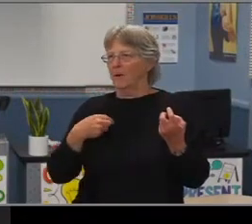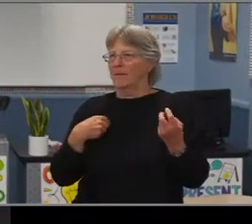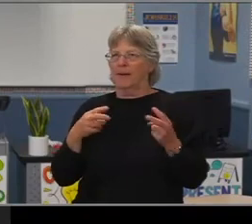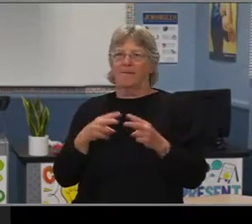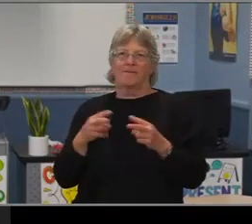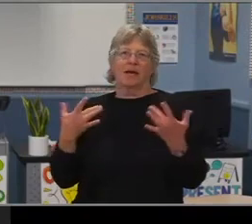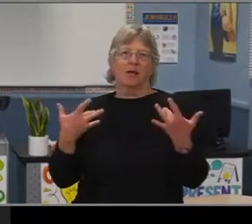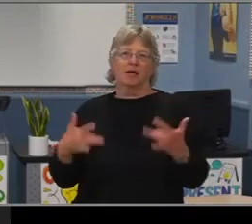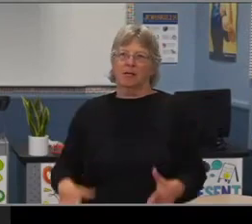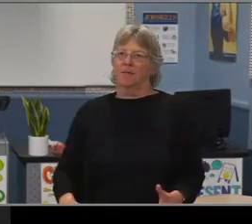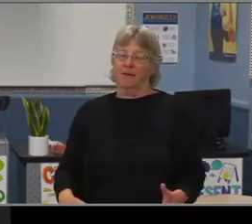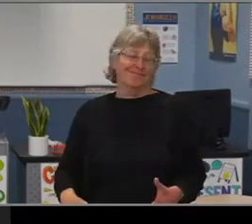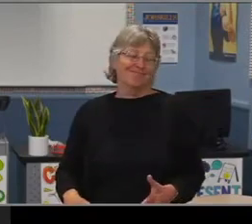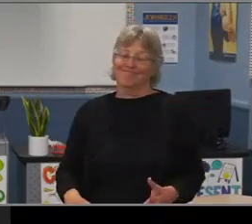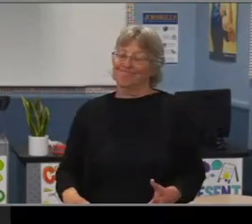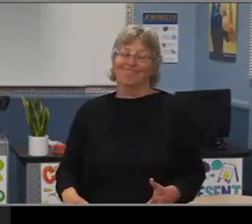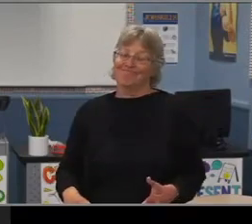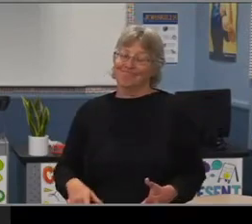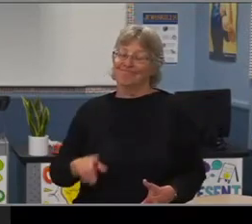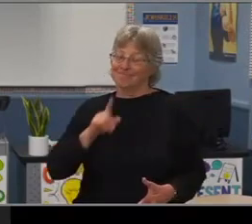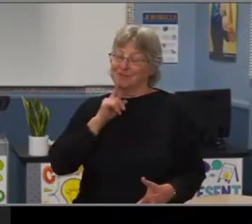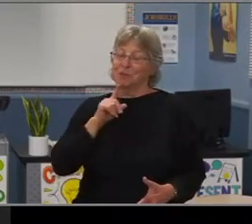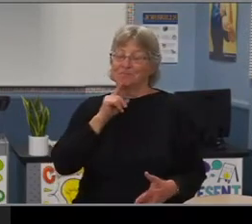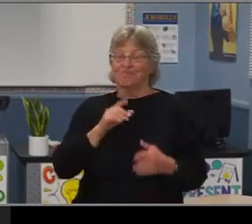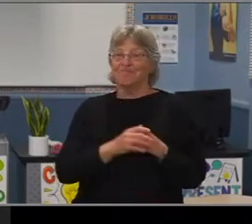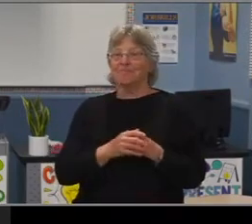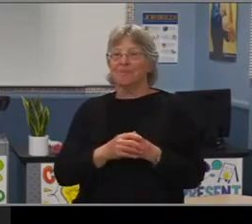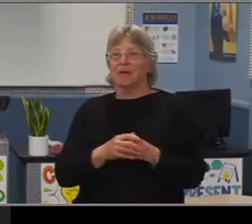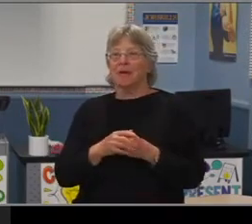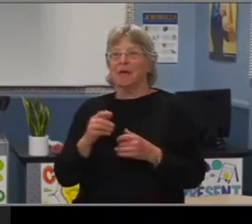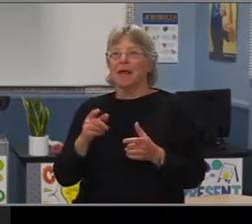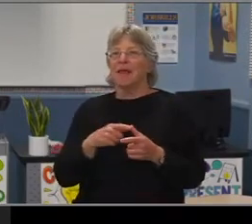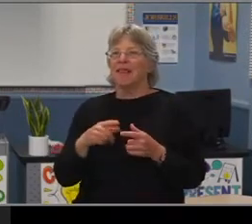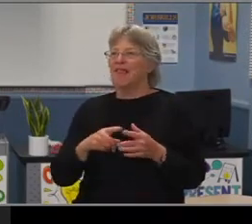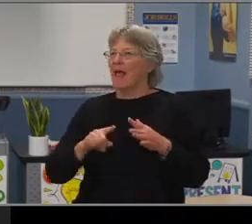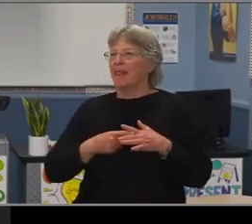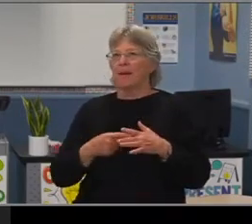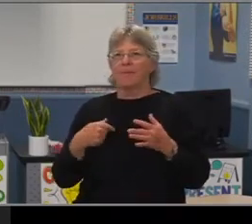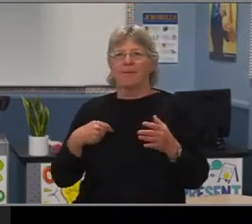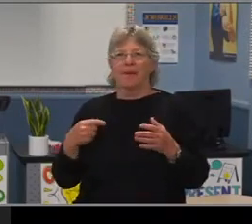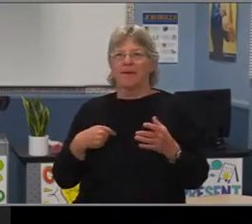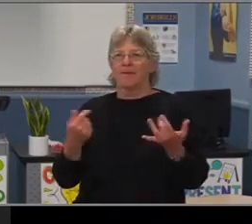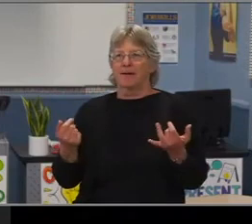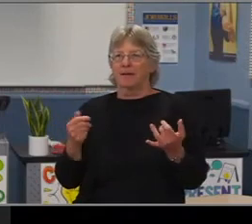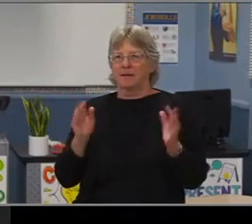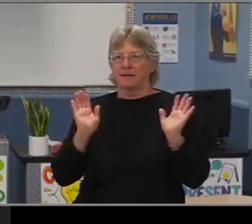I'm not even going to lie to you guys. And so with that being said at the beginning, I was more to myself I wasn't focused